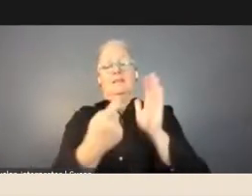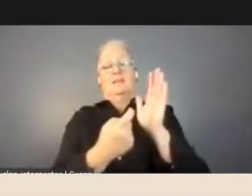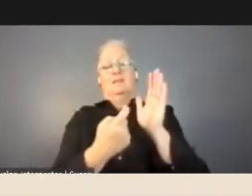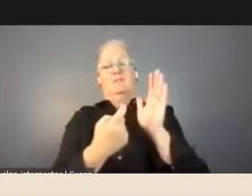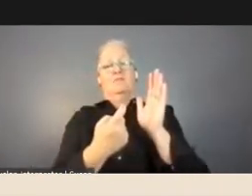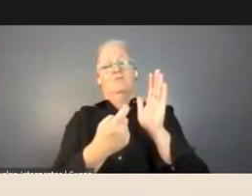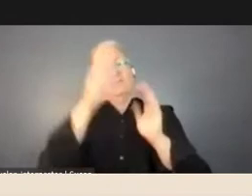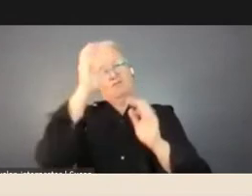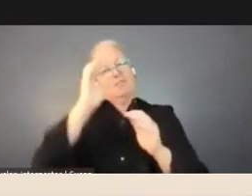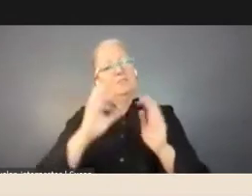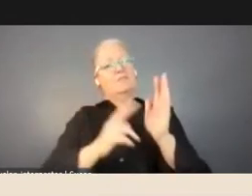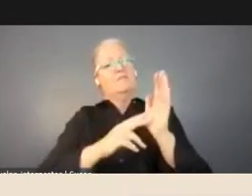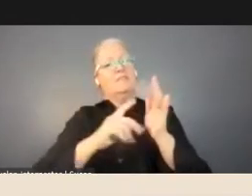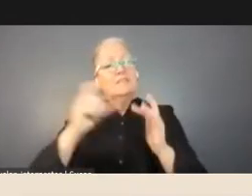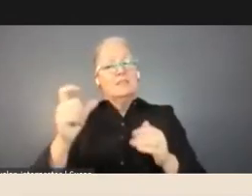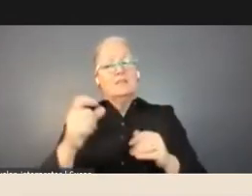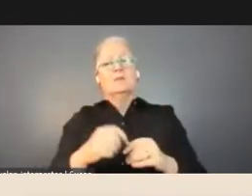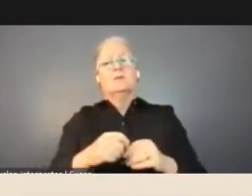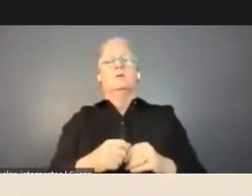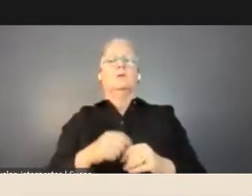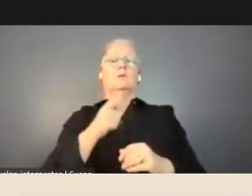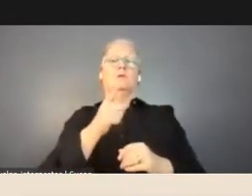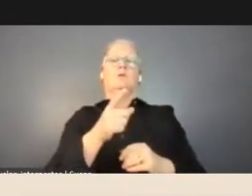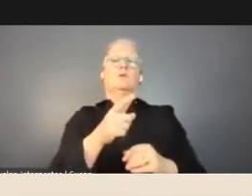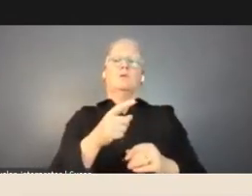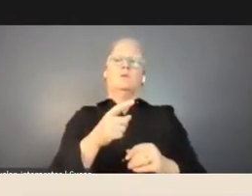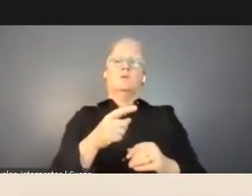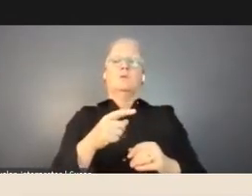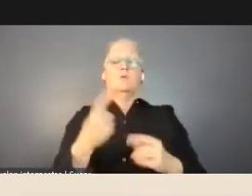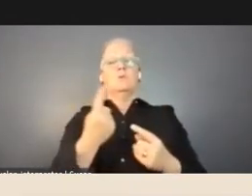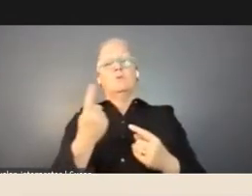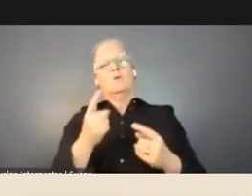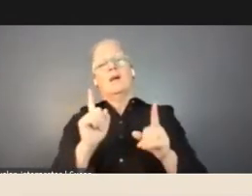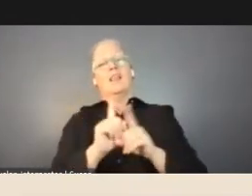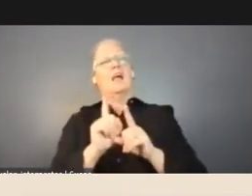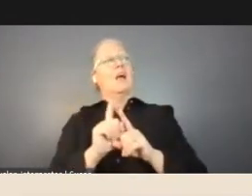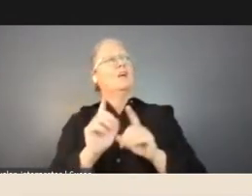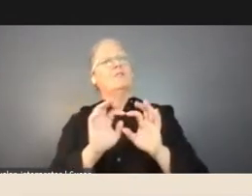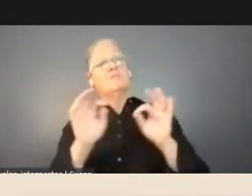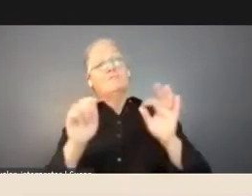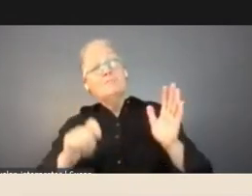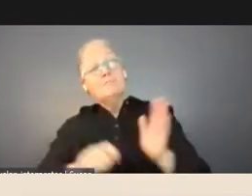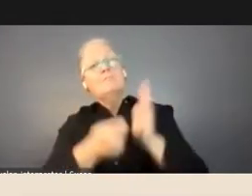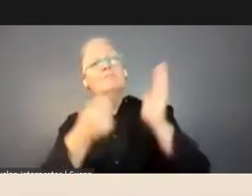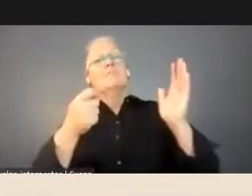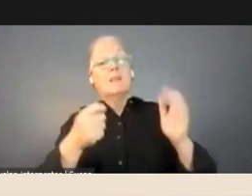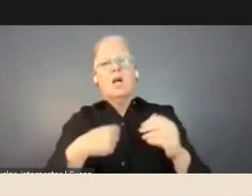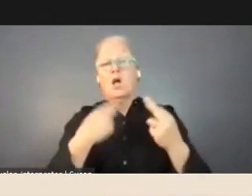free unlocked down birds at the moment. I hope you're in enjoying that and my best